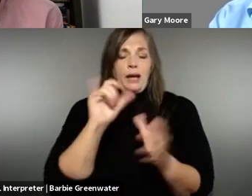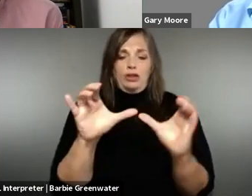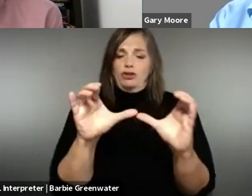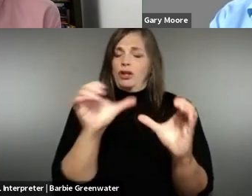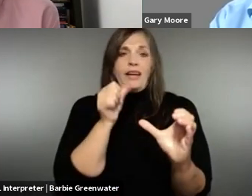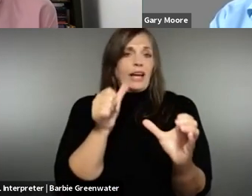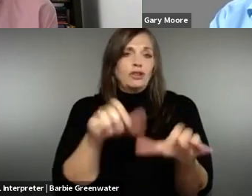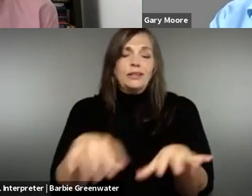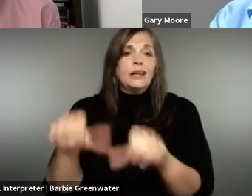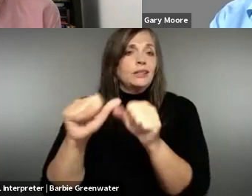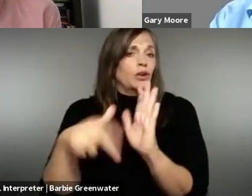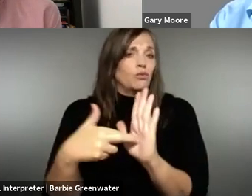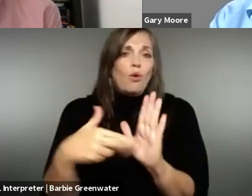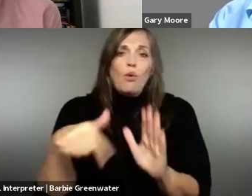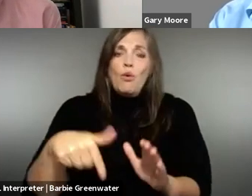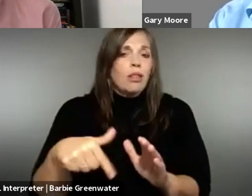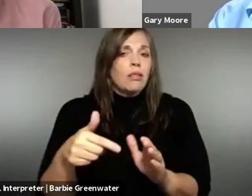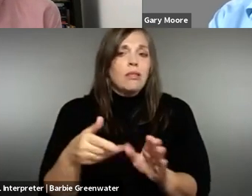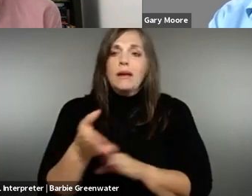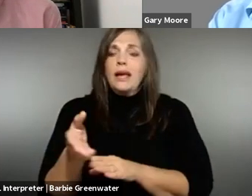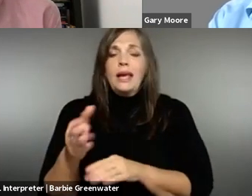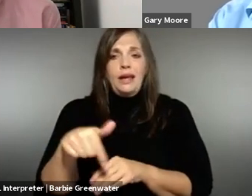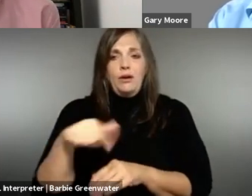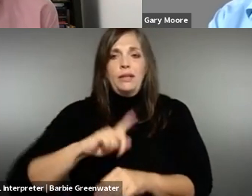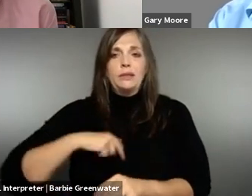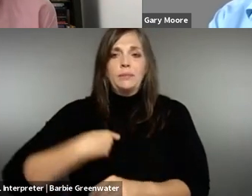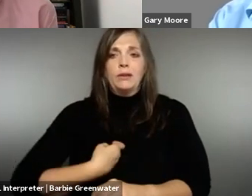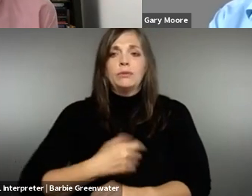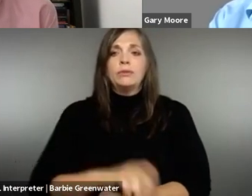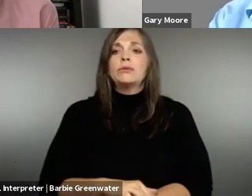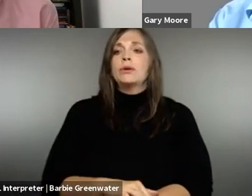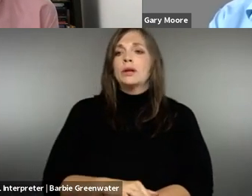because certification is not really playing a key role in Spain, nowadays